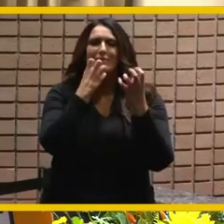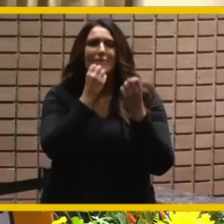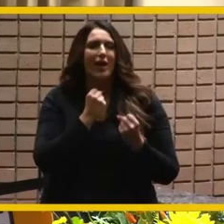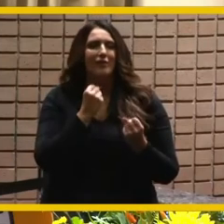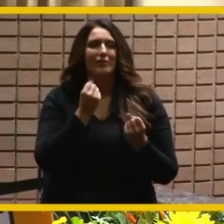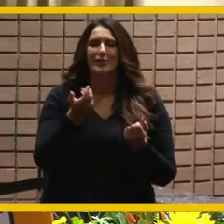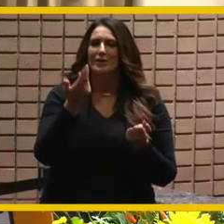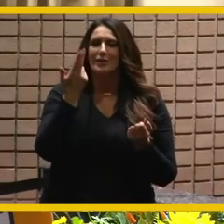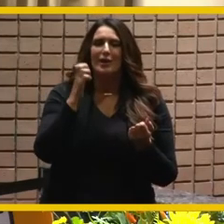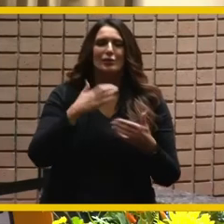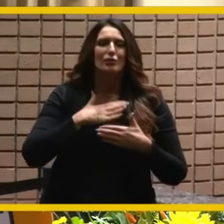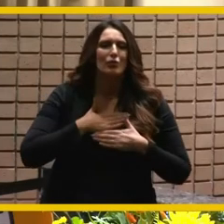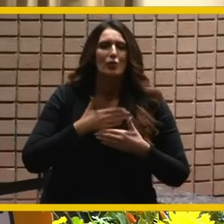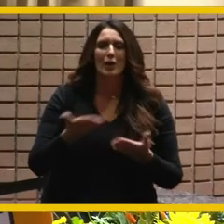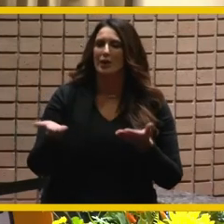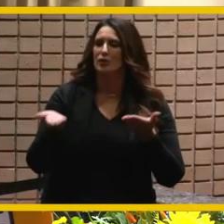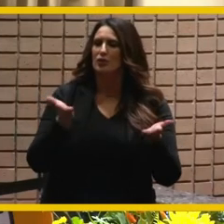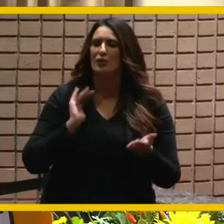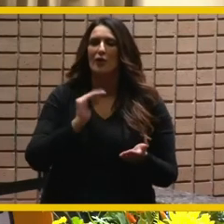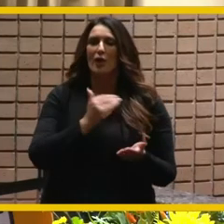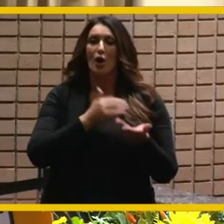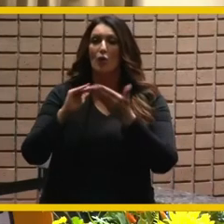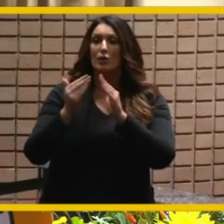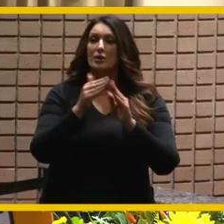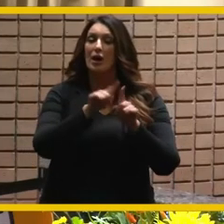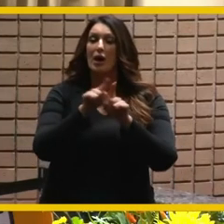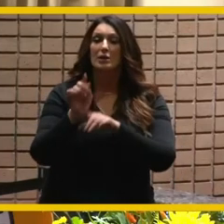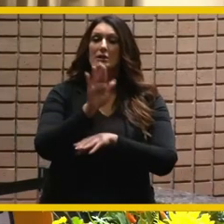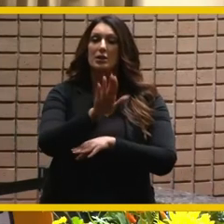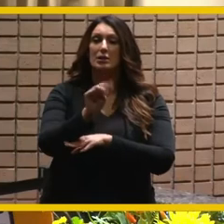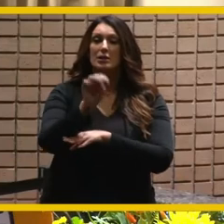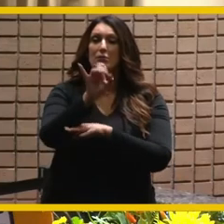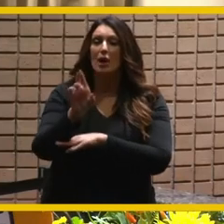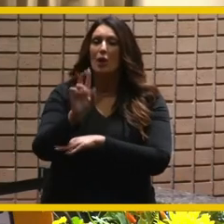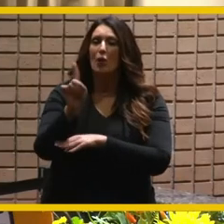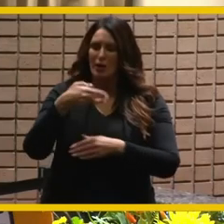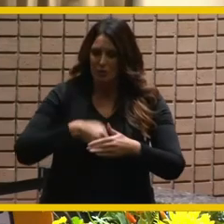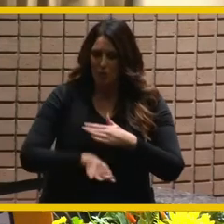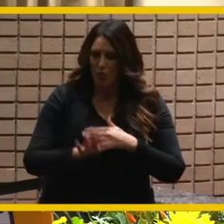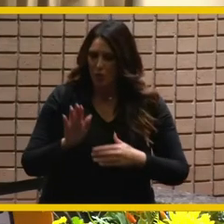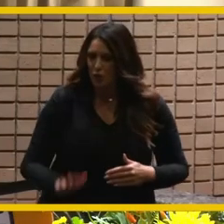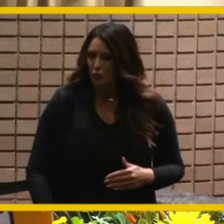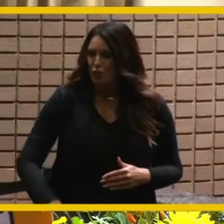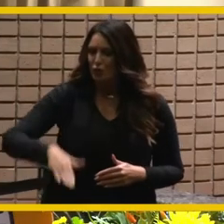this city this great city as our mayor in the place where he was born and raised his hometown